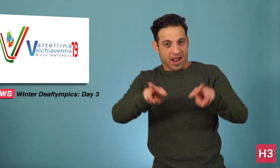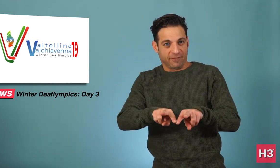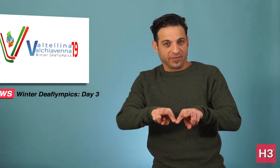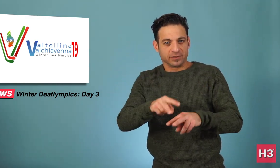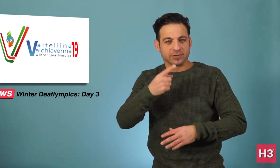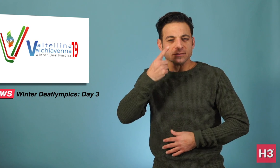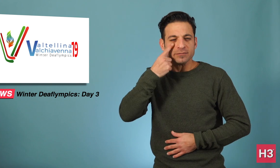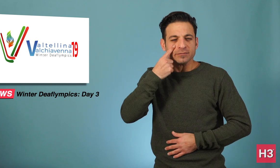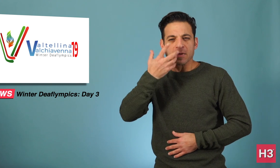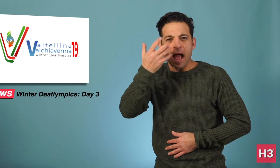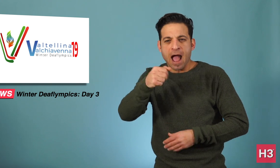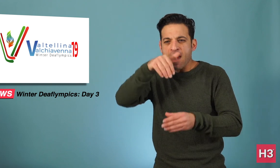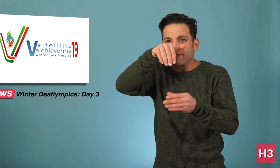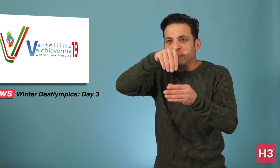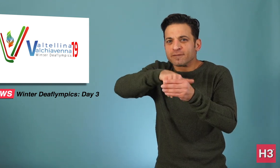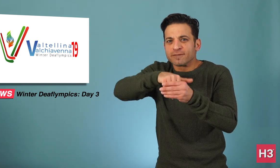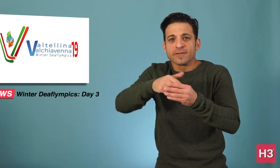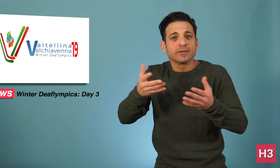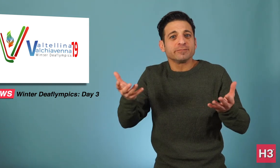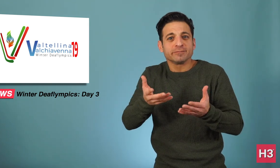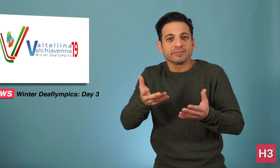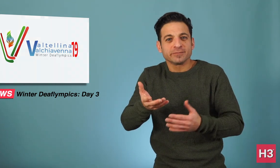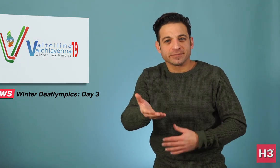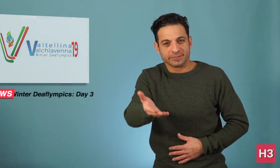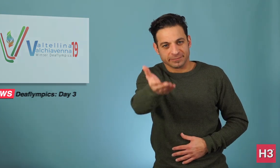(Valtellina).